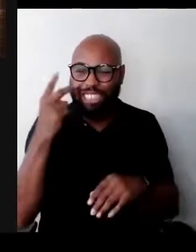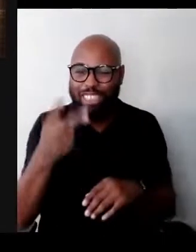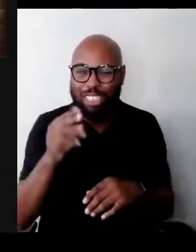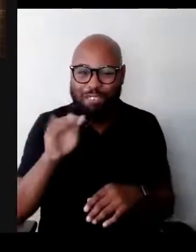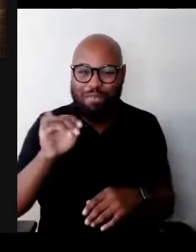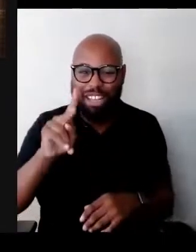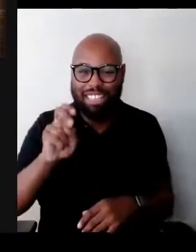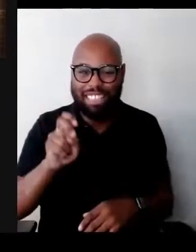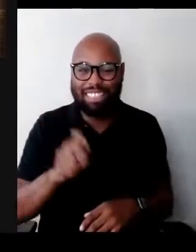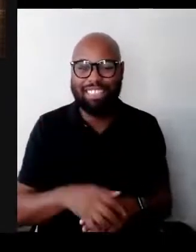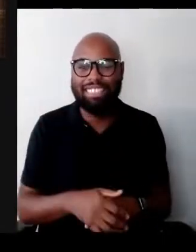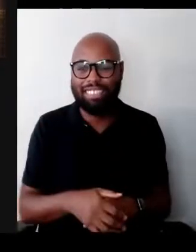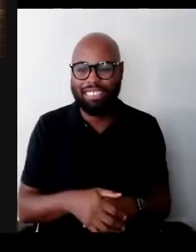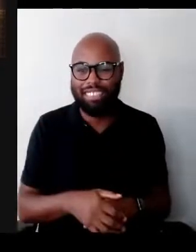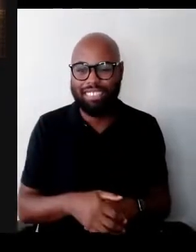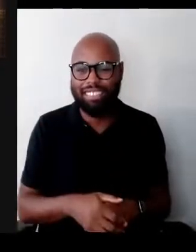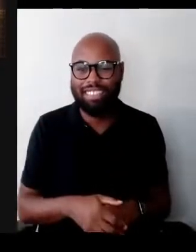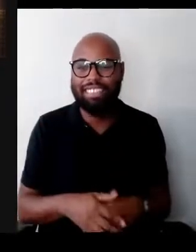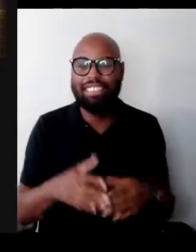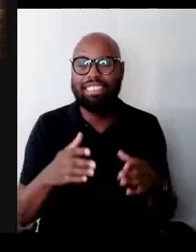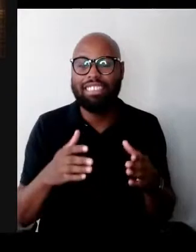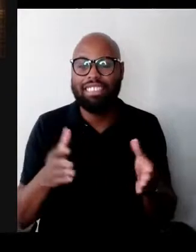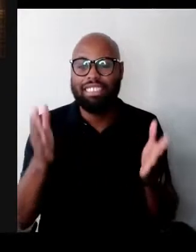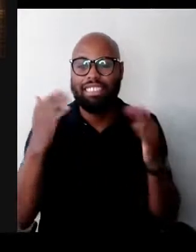Rabbinic Pastor Dr. Aliza Erber.